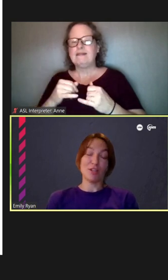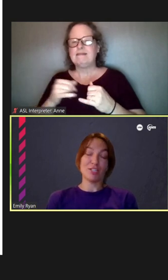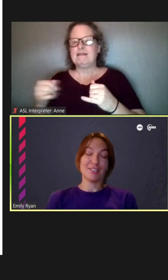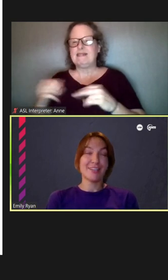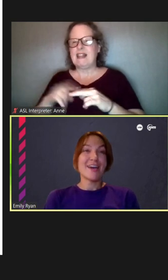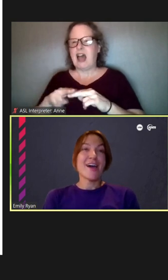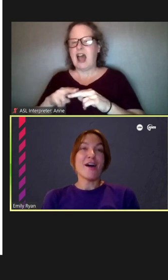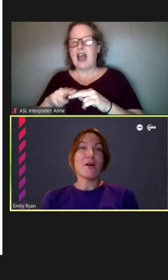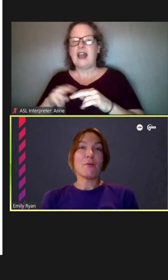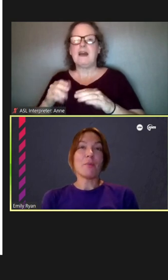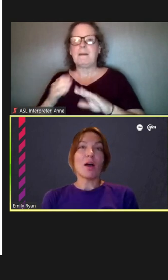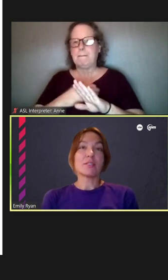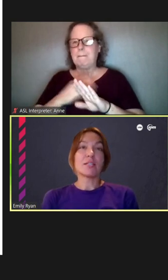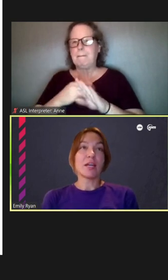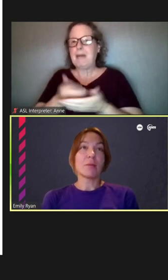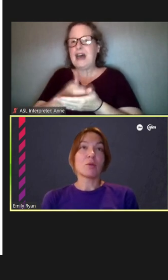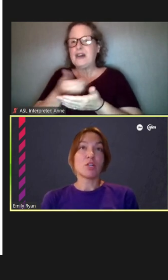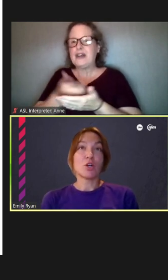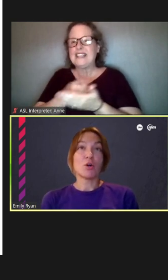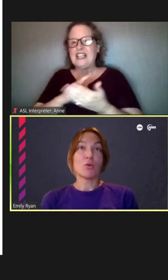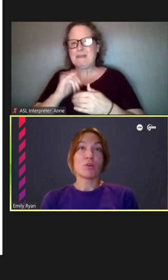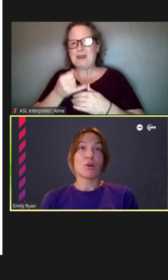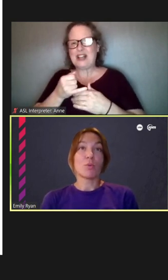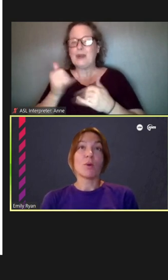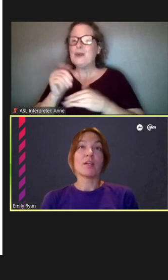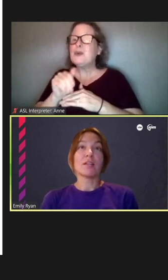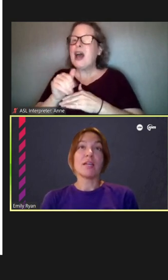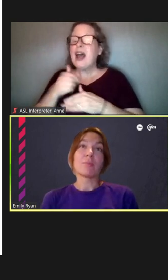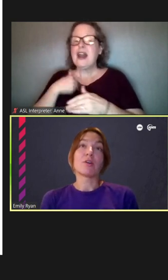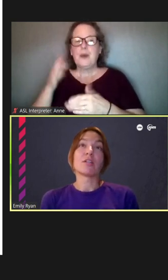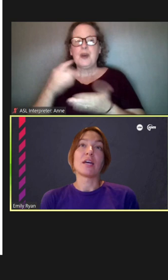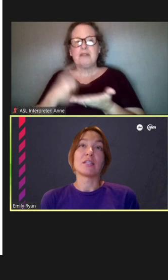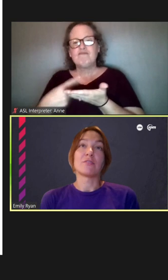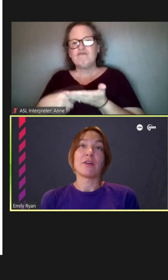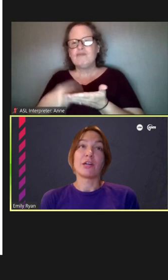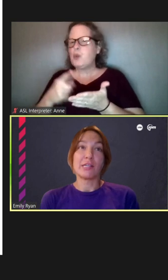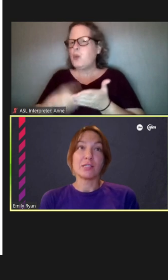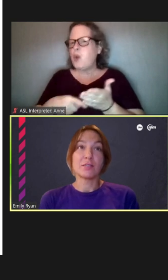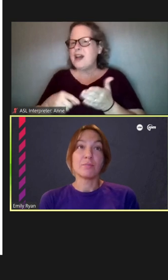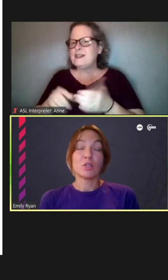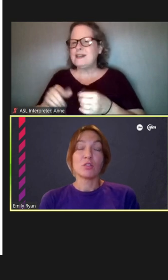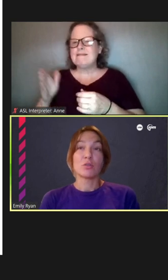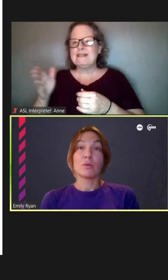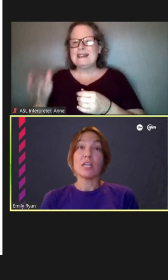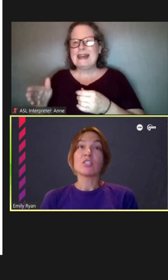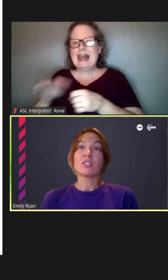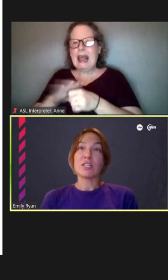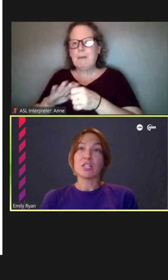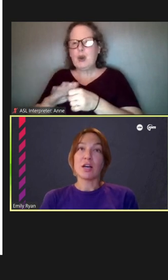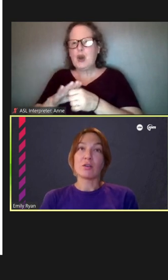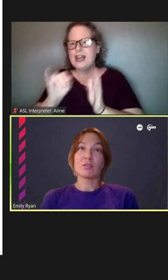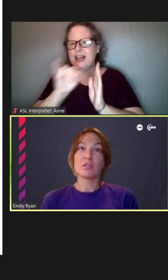Project. Tonight, I'm going to go over what a Neighborhood Identifier is. So, each station house --